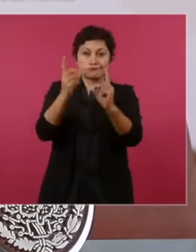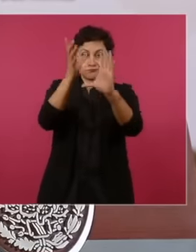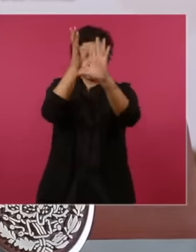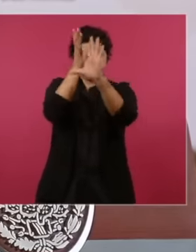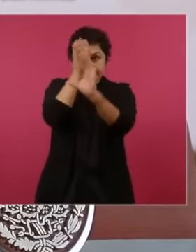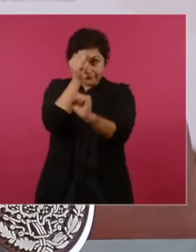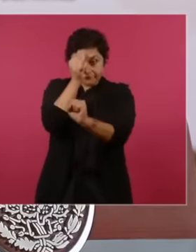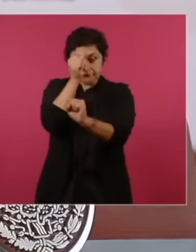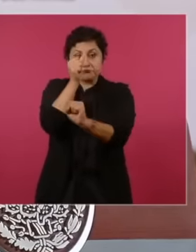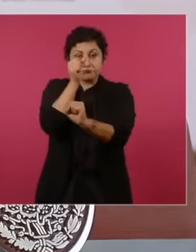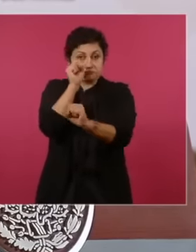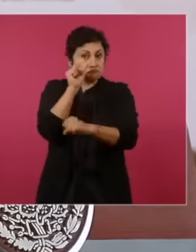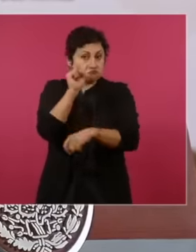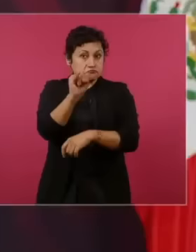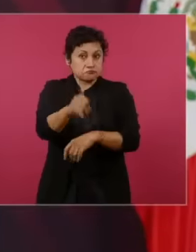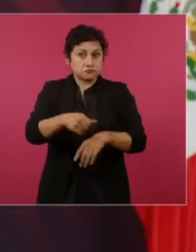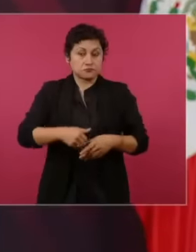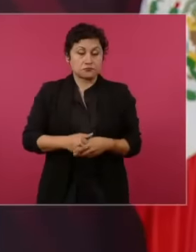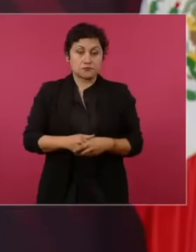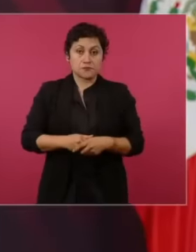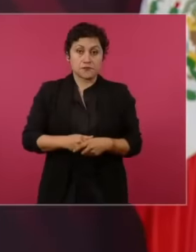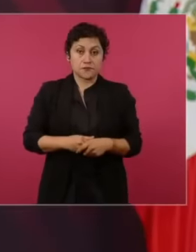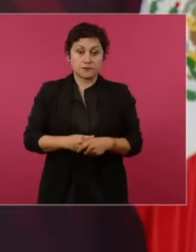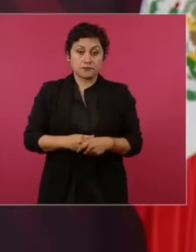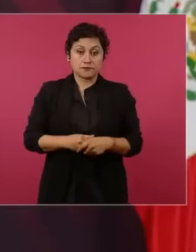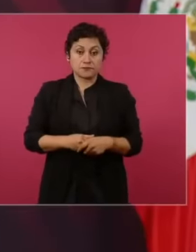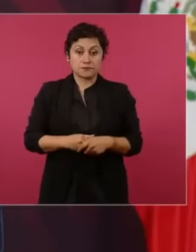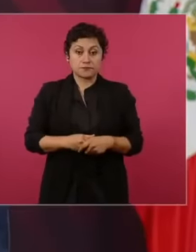this is always